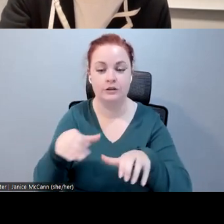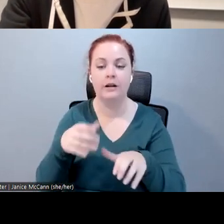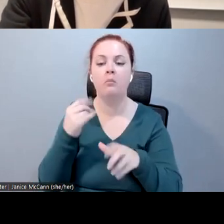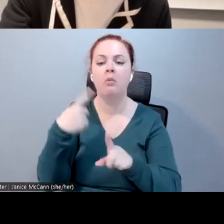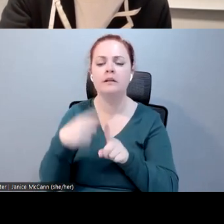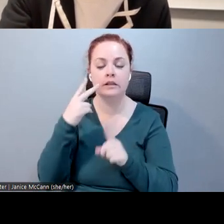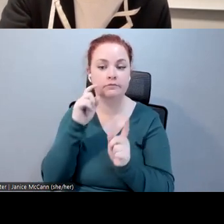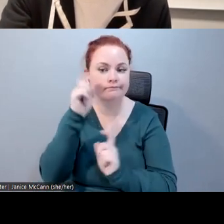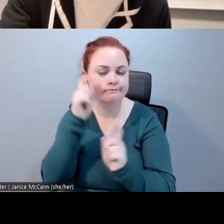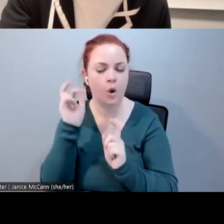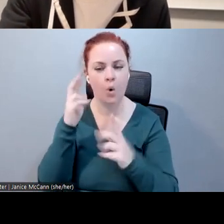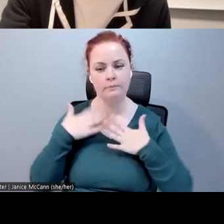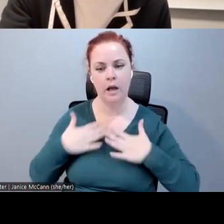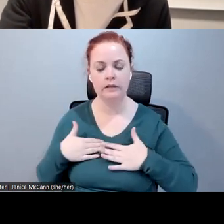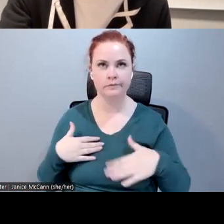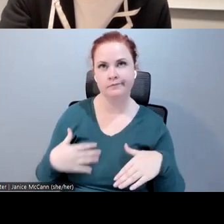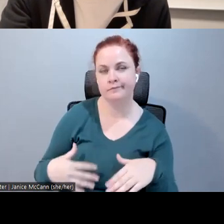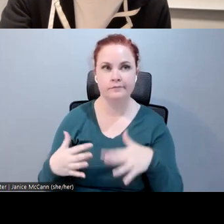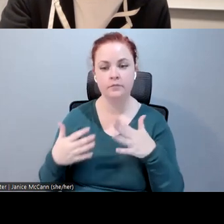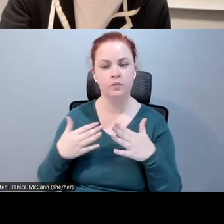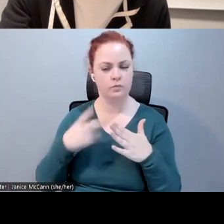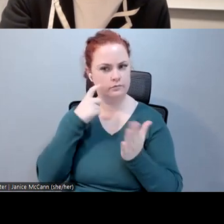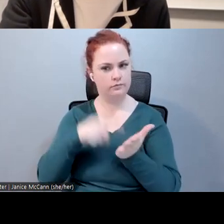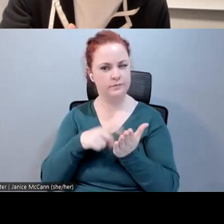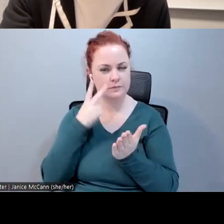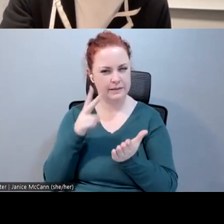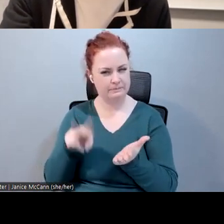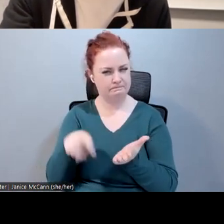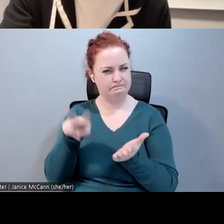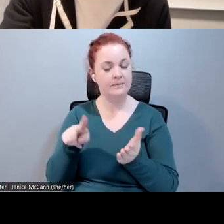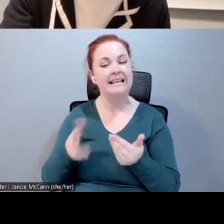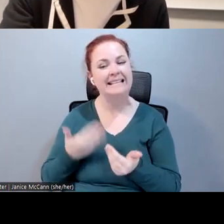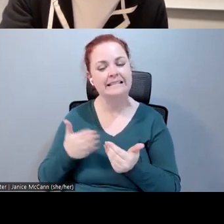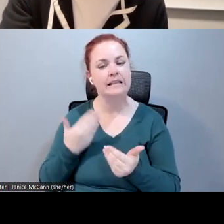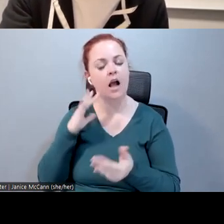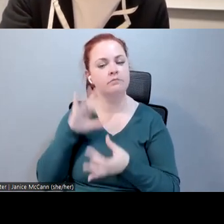prefer to have an easy way to connect the actions of VR and